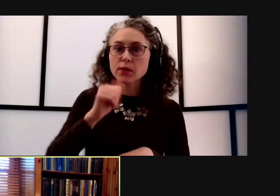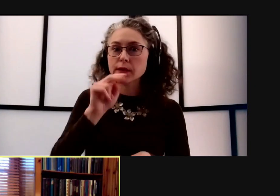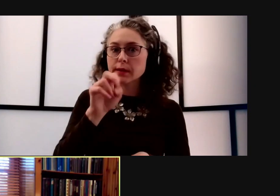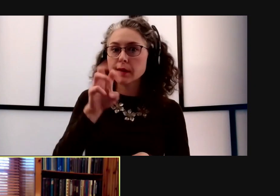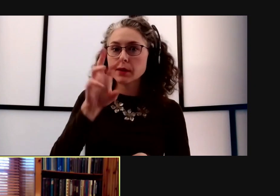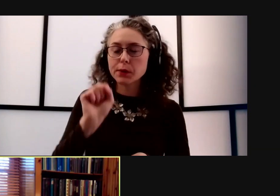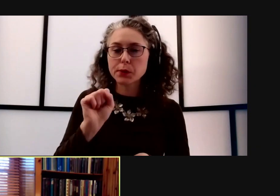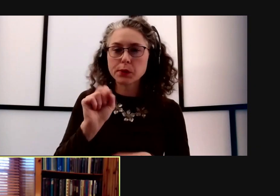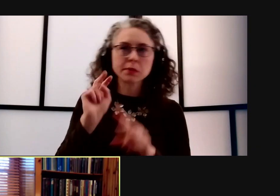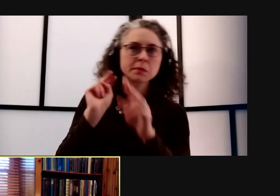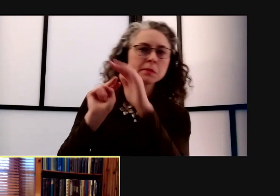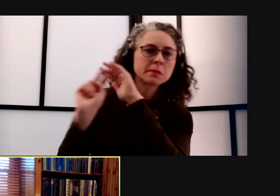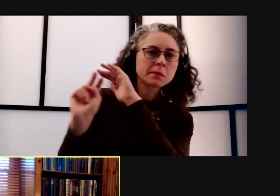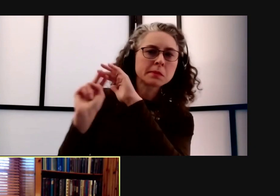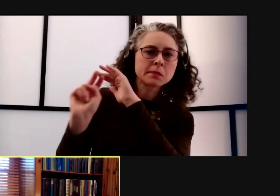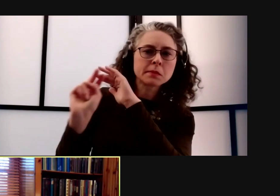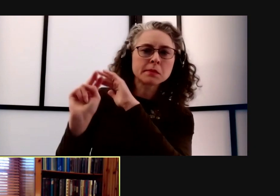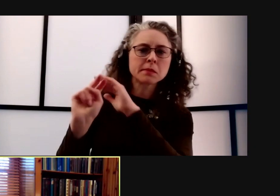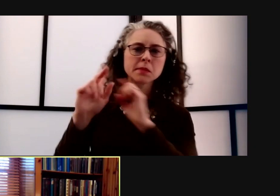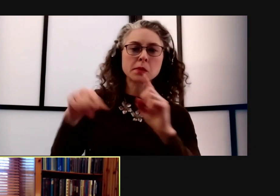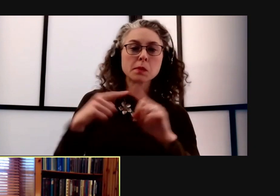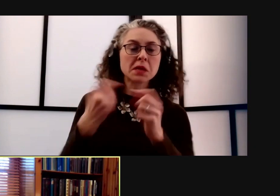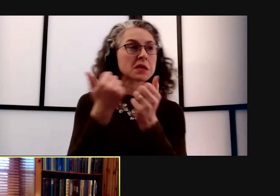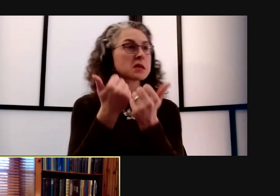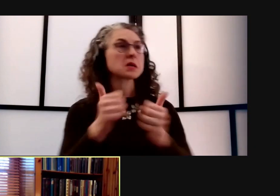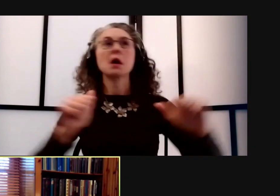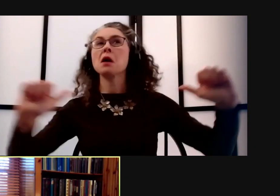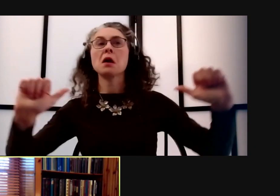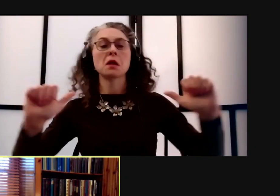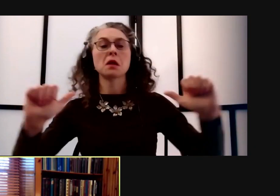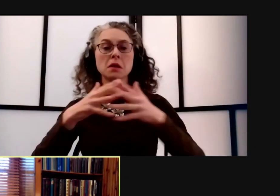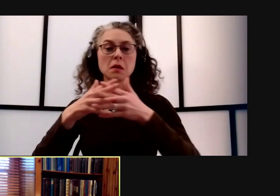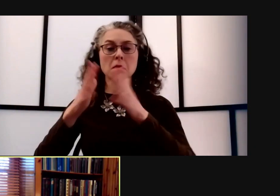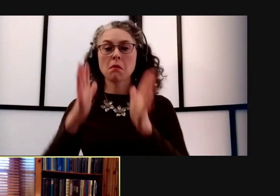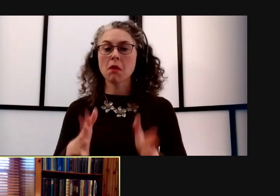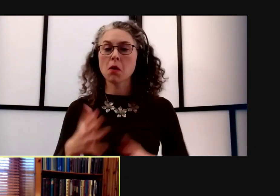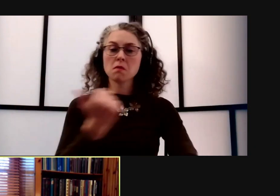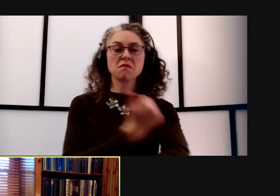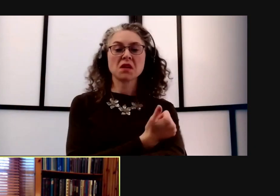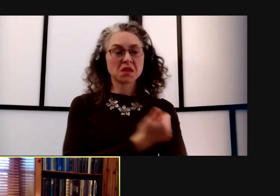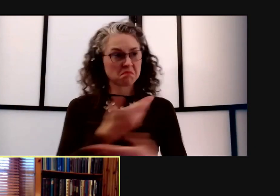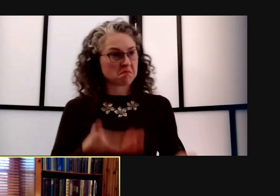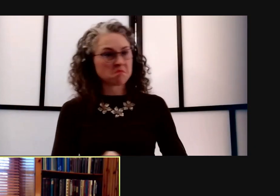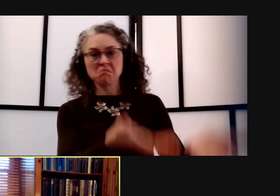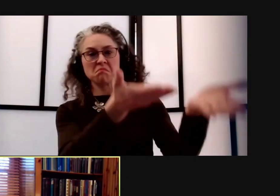about when any American who wants a vaccine will get one. In fact, even different leaders